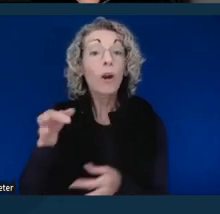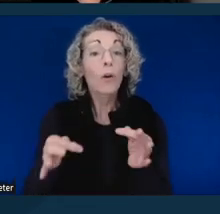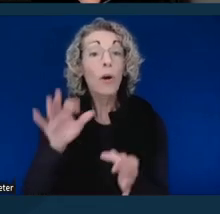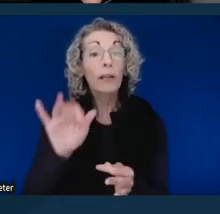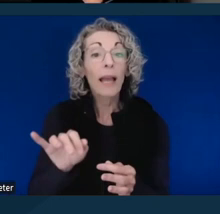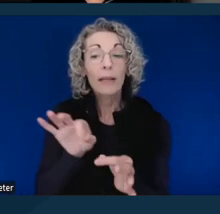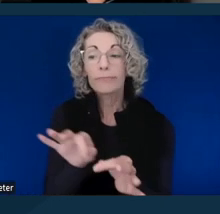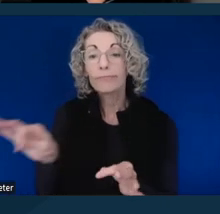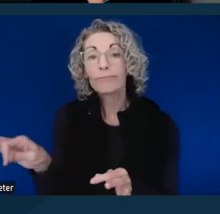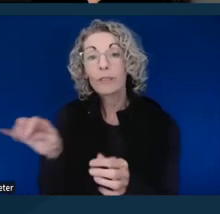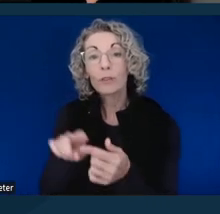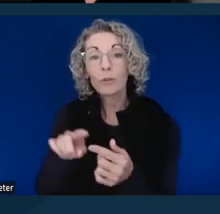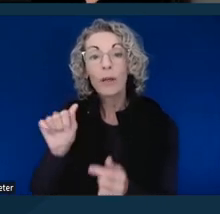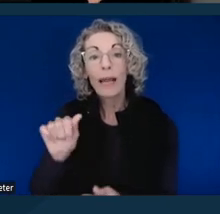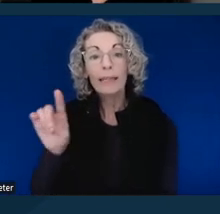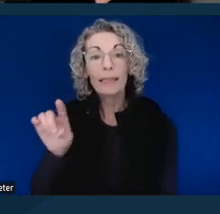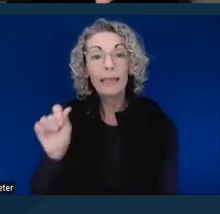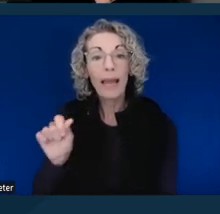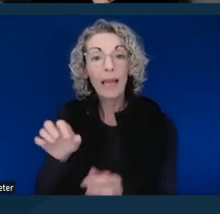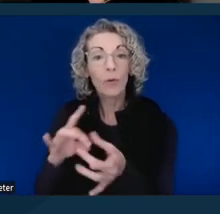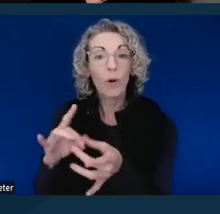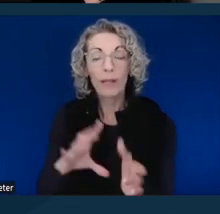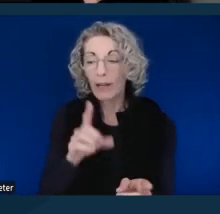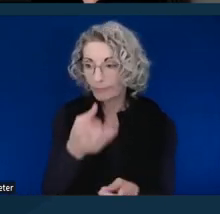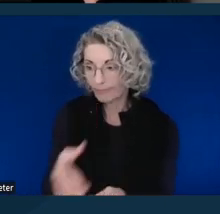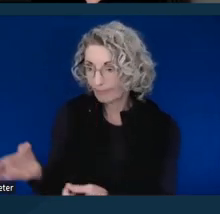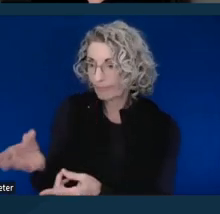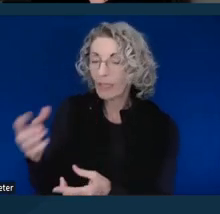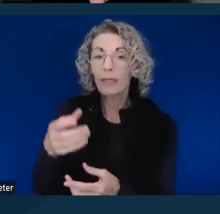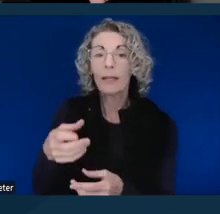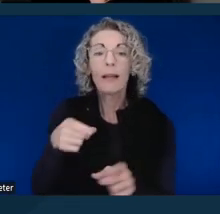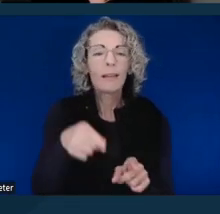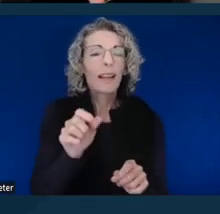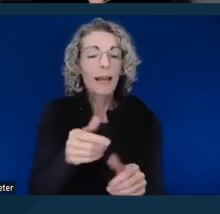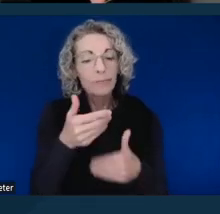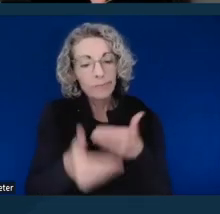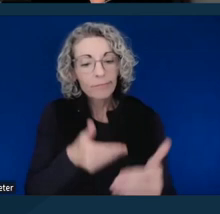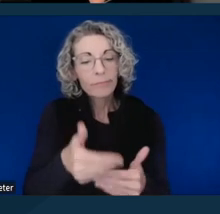and kind of continue proceedings while it's taken care of in that way. Next slide, please.